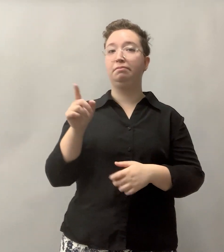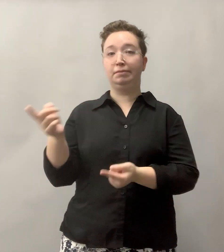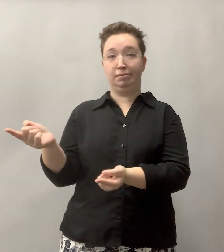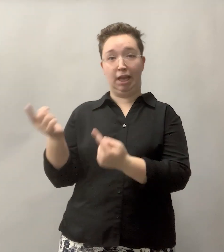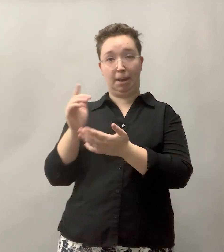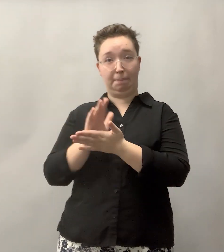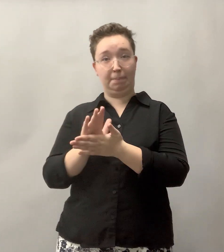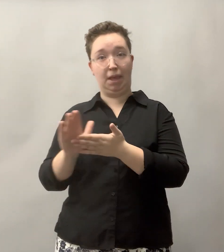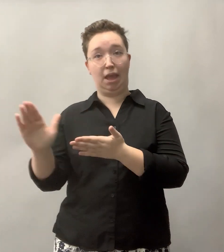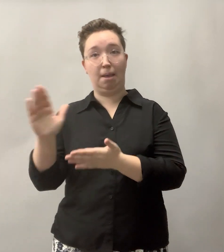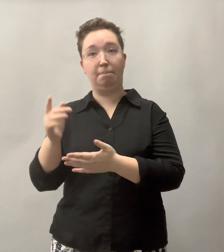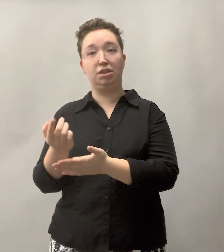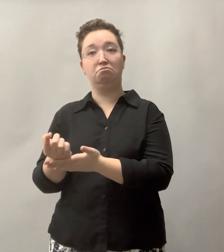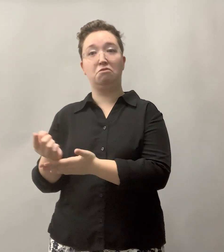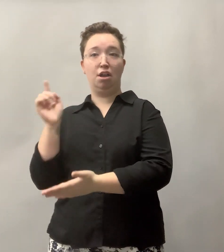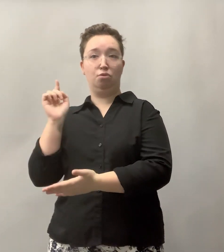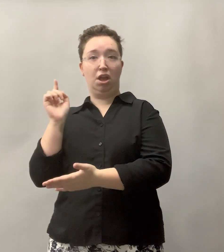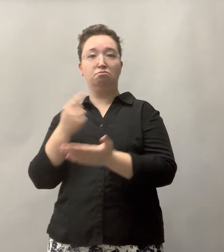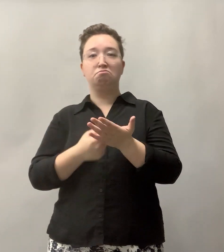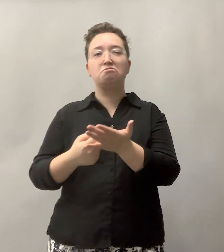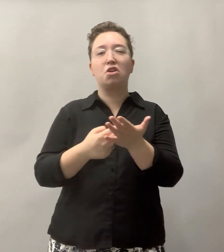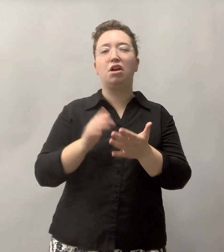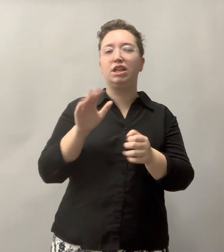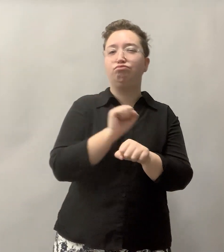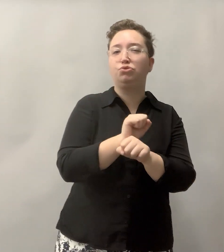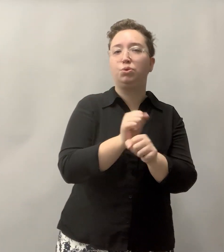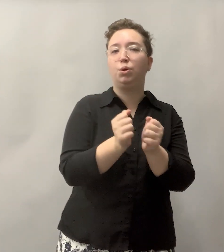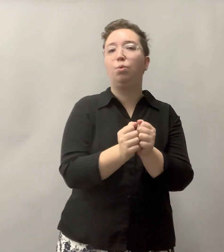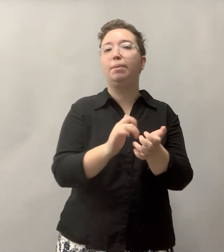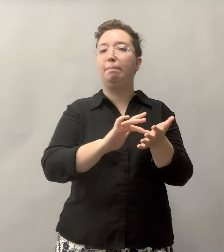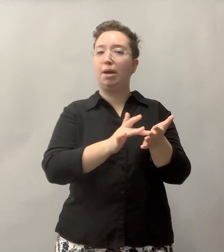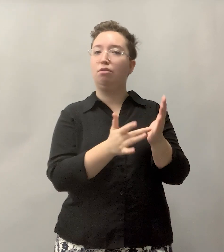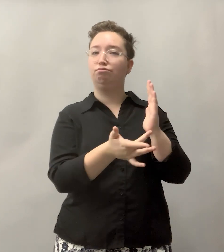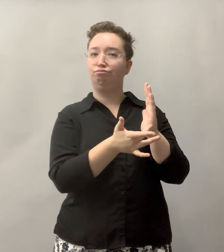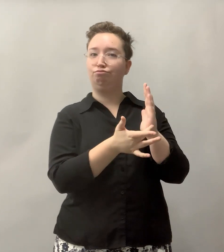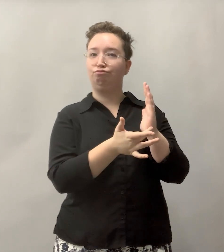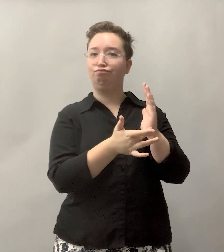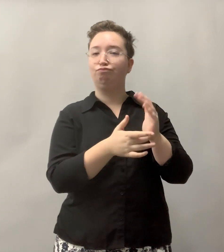He came to campus last week to talk about his work with medical devices.